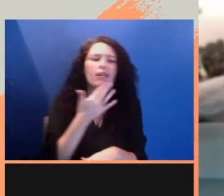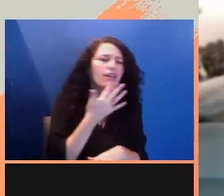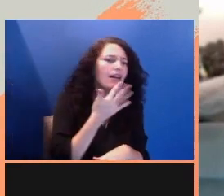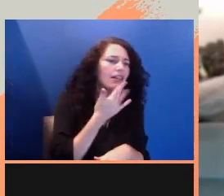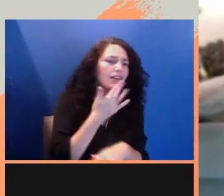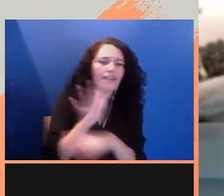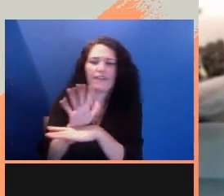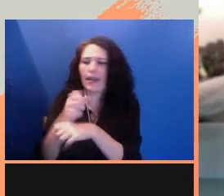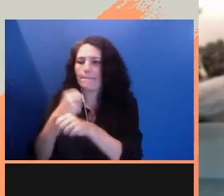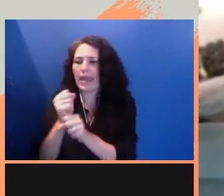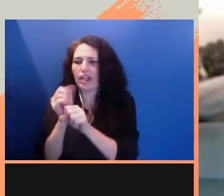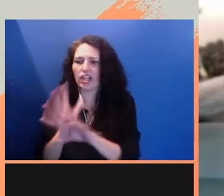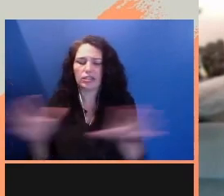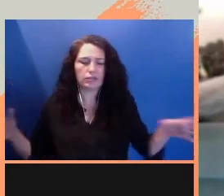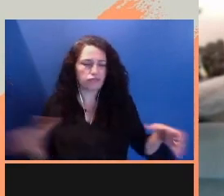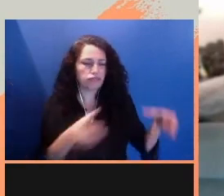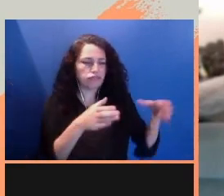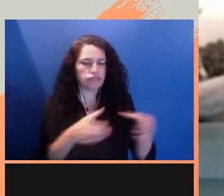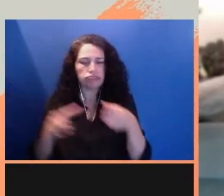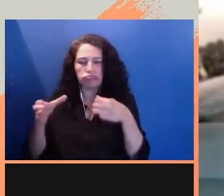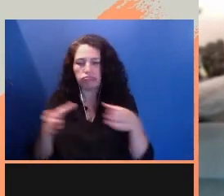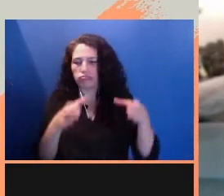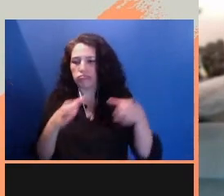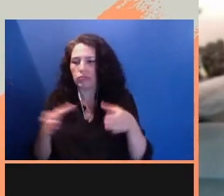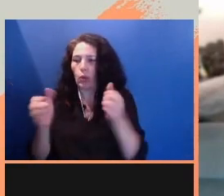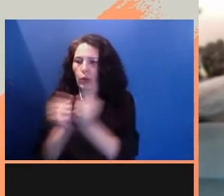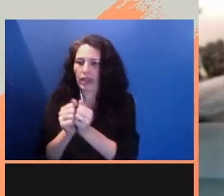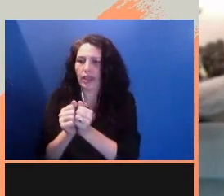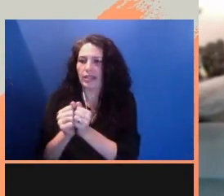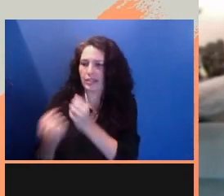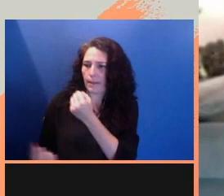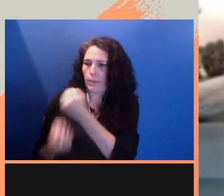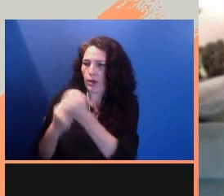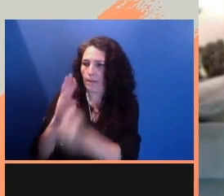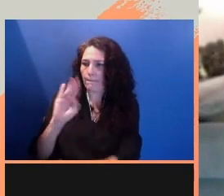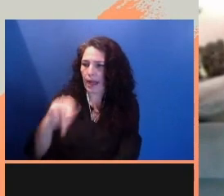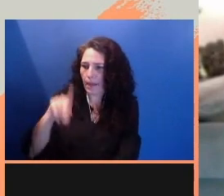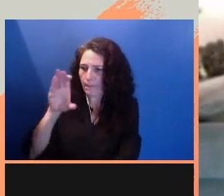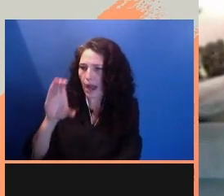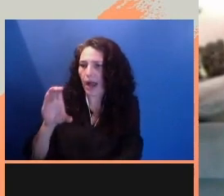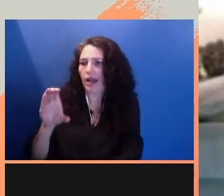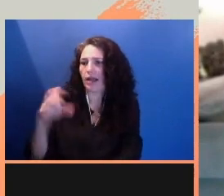with the support of our BIPOC ancestors, the generations of murdered indigenous First Nation Peoples